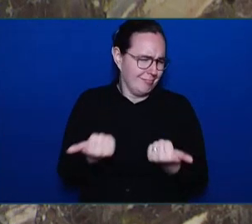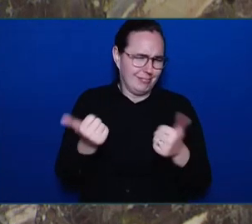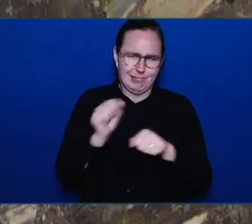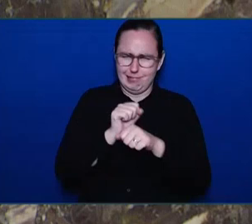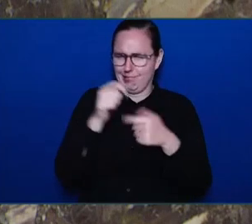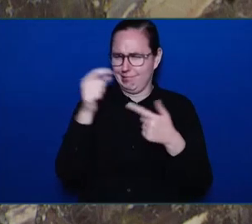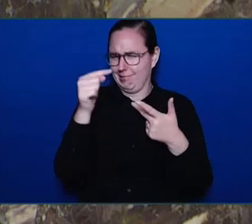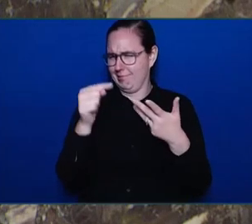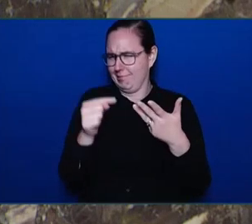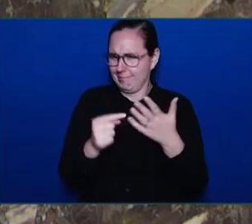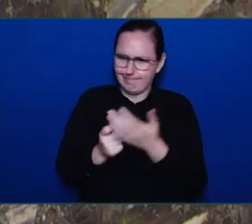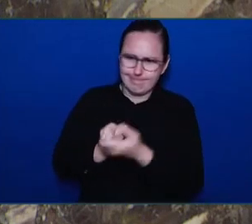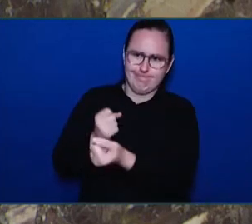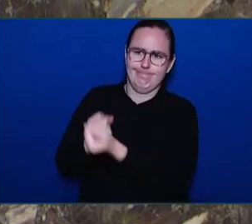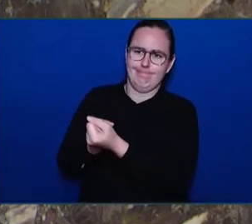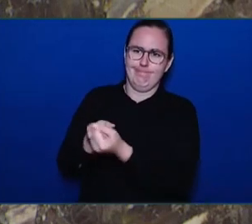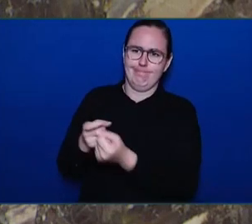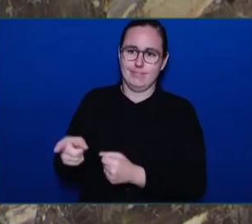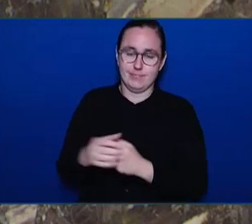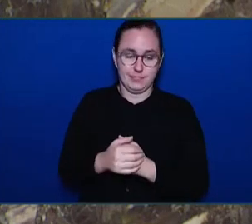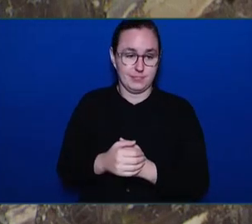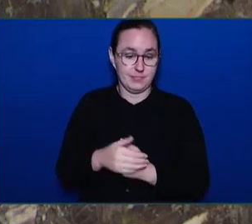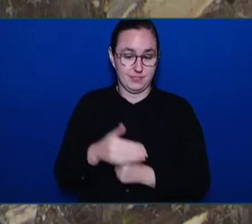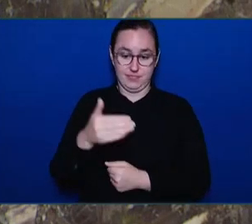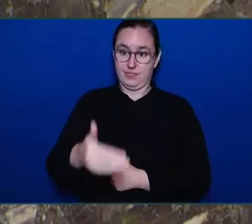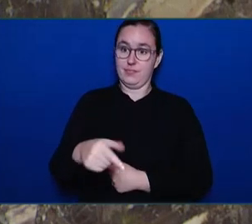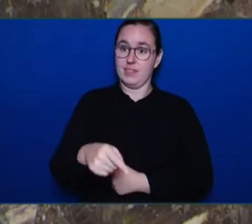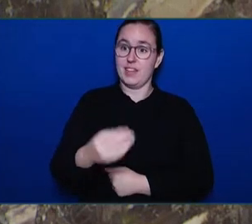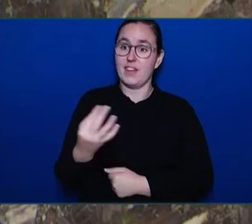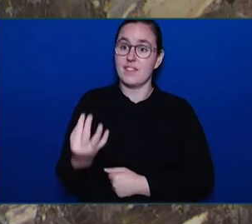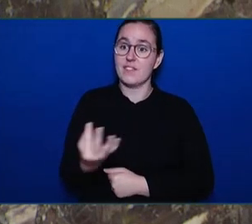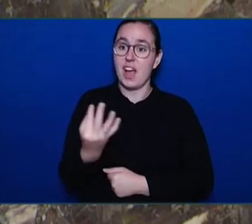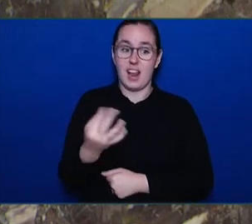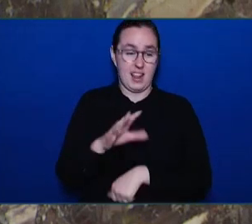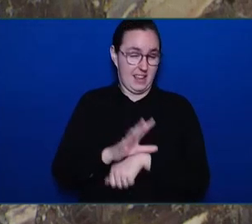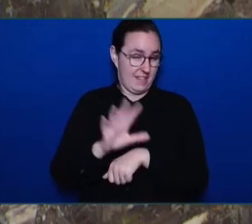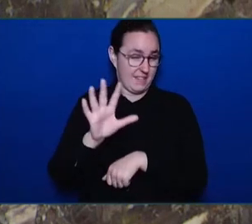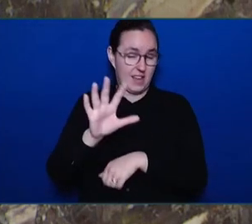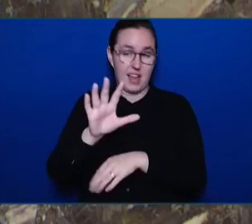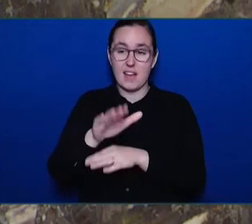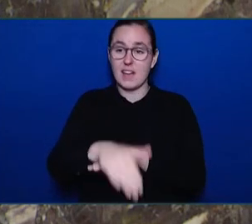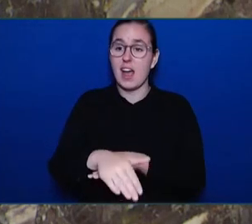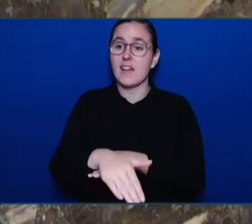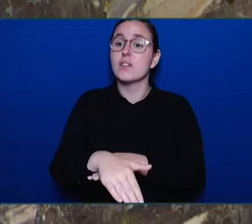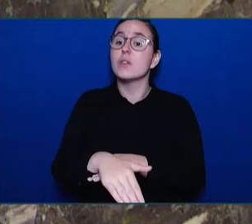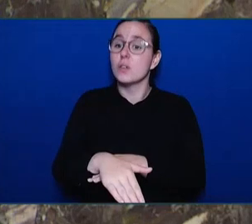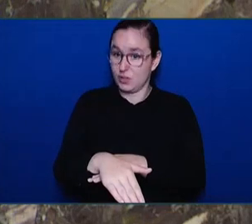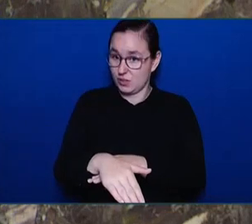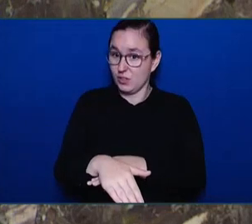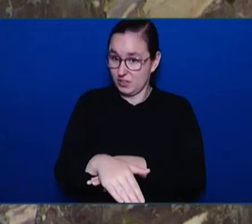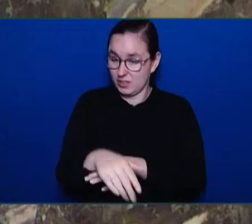February 24th at Comox Marina Park, the first anniversary of the war. A time to join